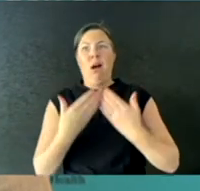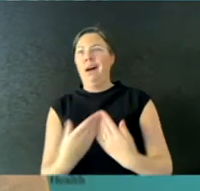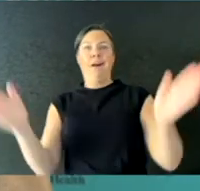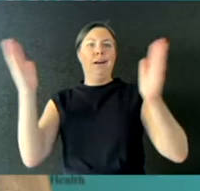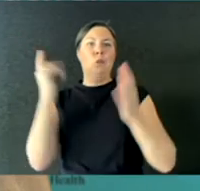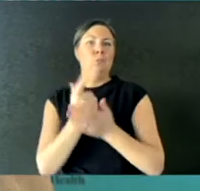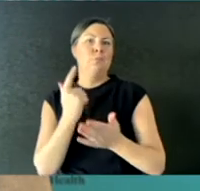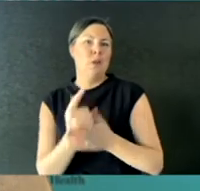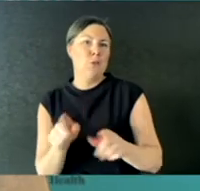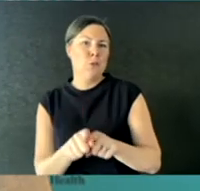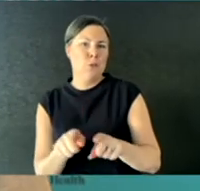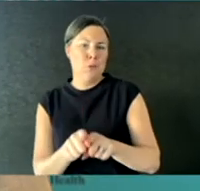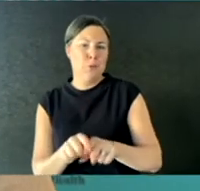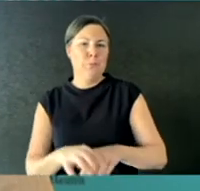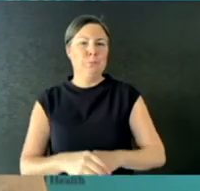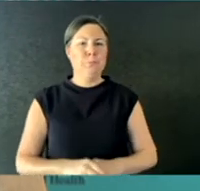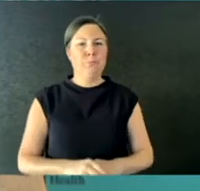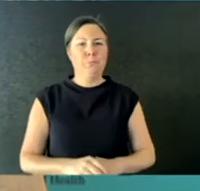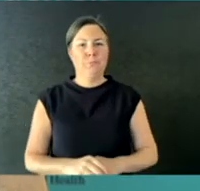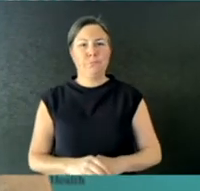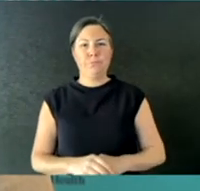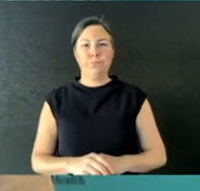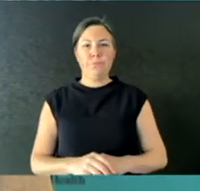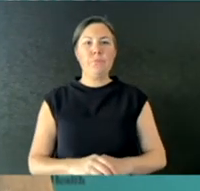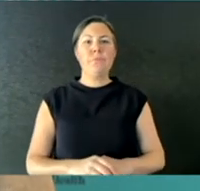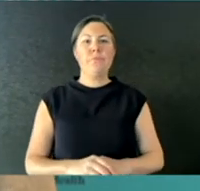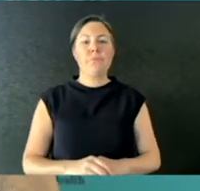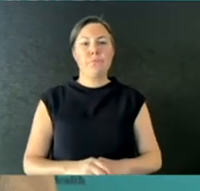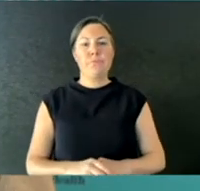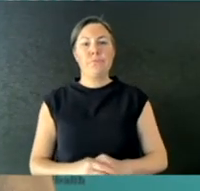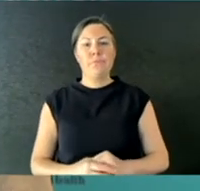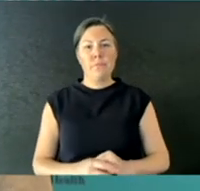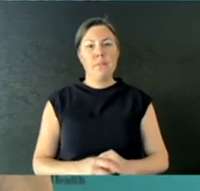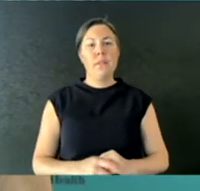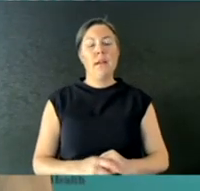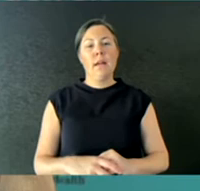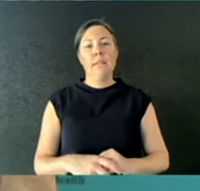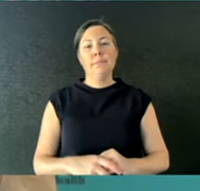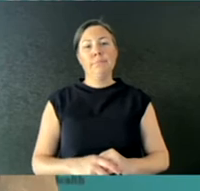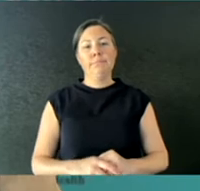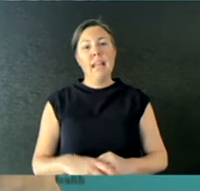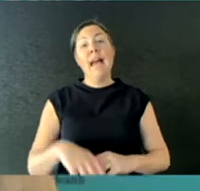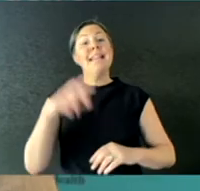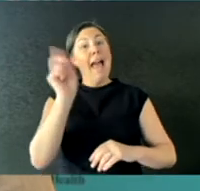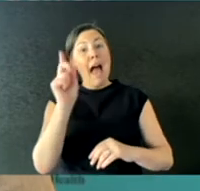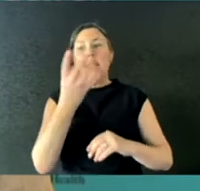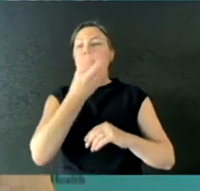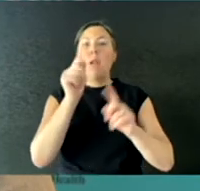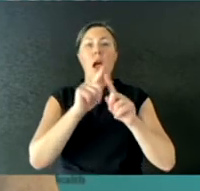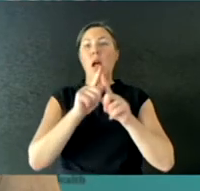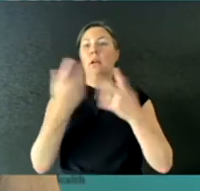that do allow movement within states, from urban to regional areas, from Sydney down